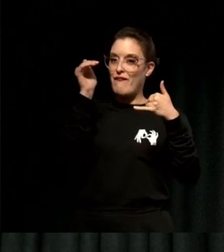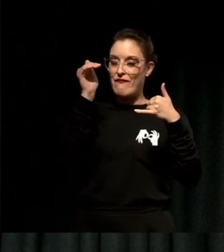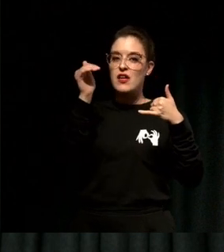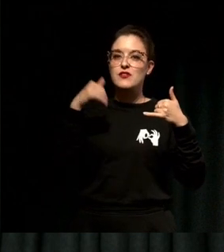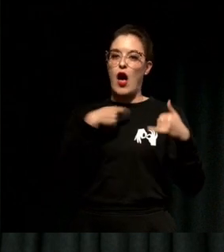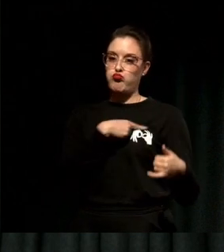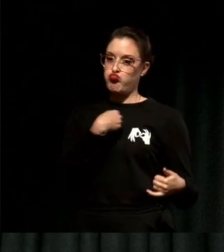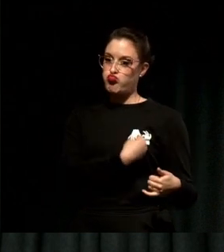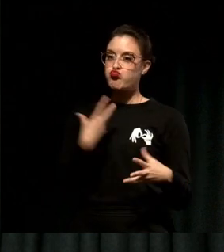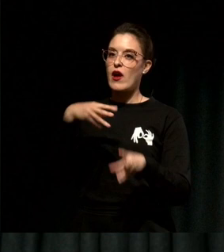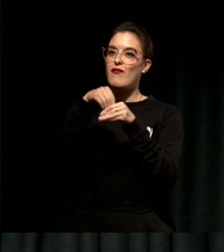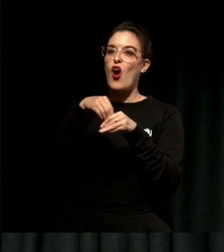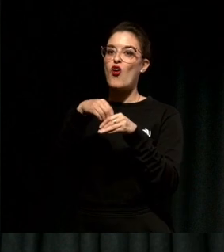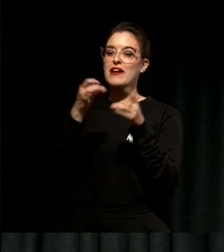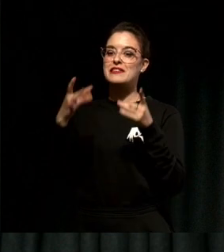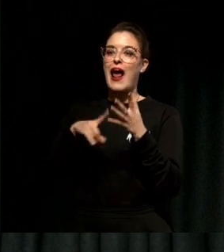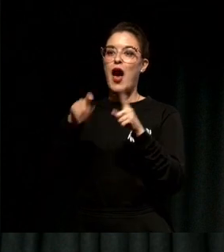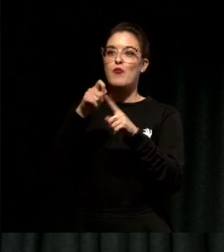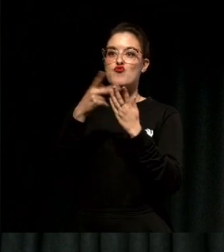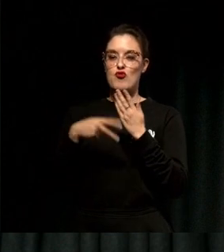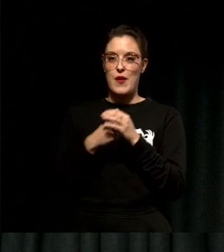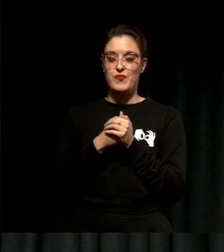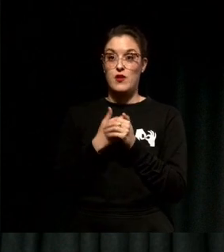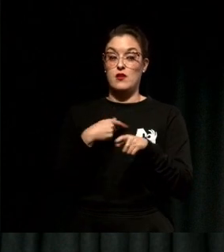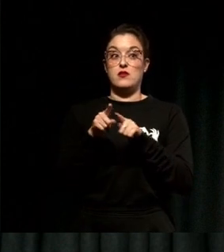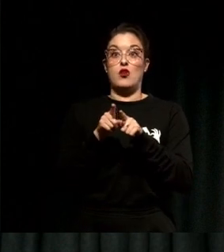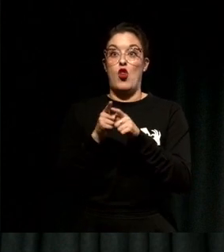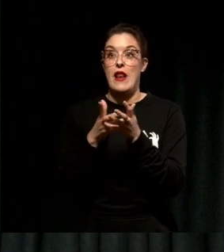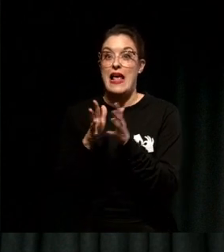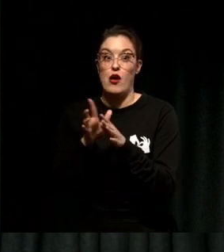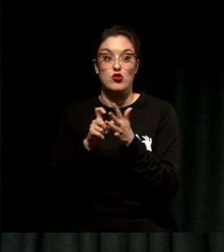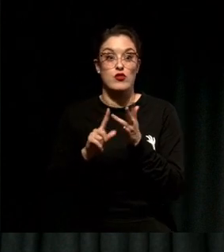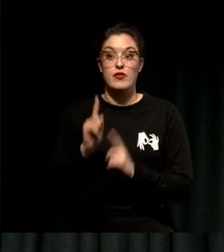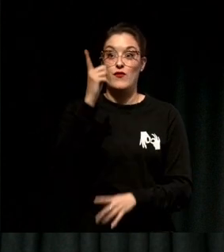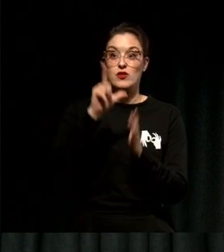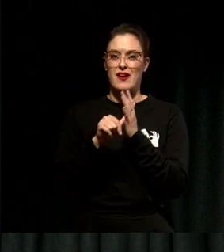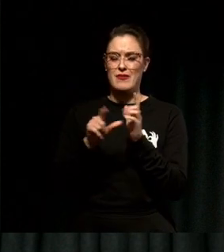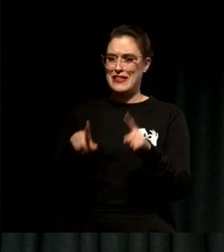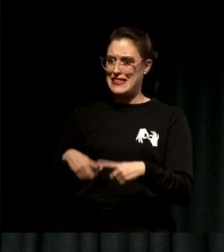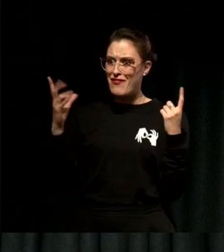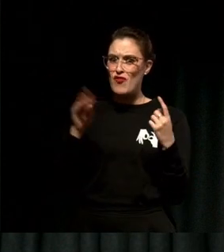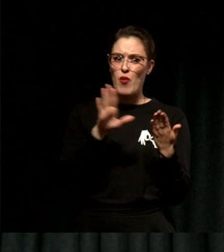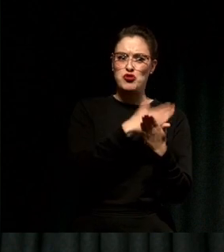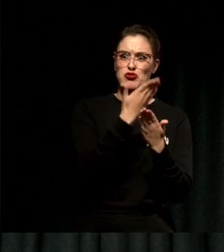Learning about how to do a startup for the first time was radically different for me to learning how to be a translator or learning how to be a lawyer.